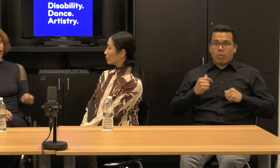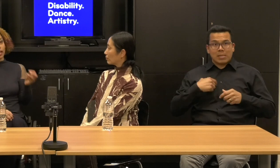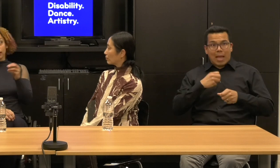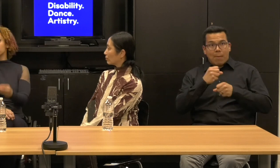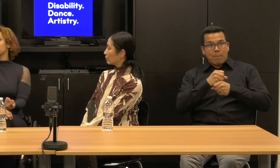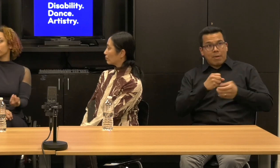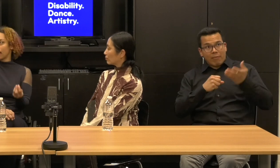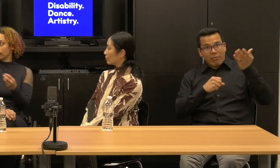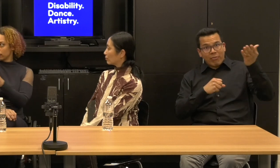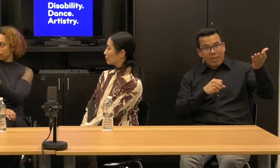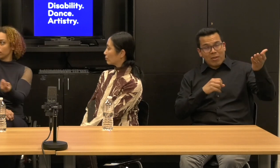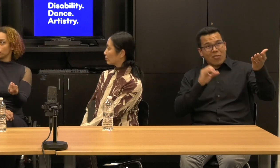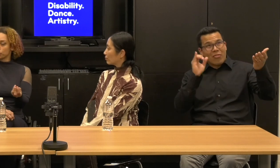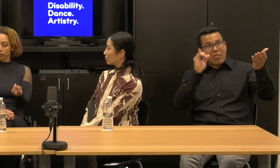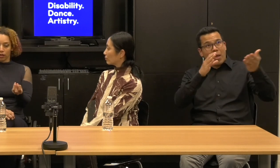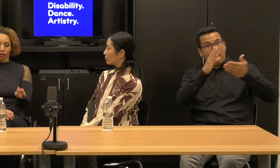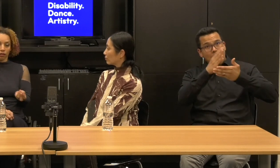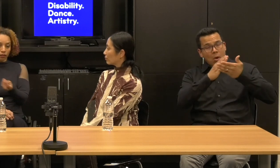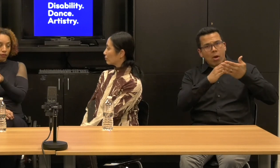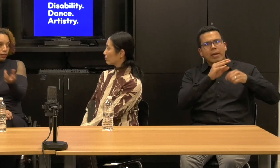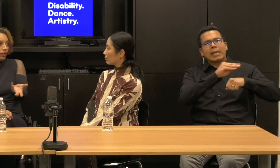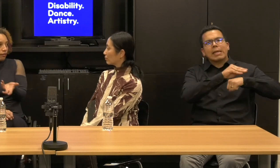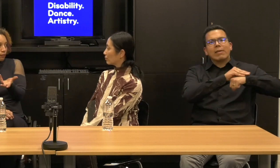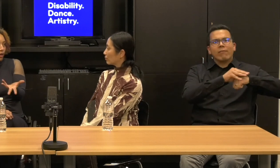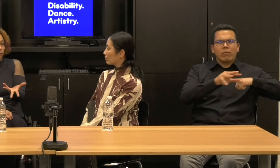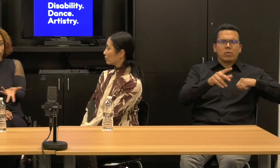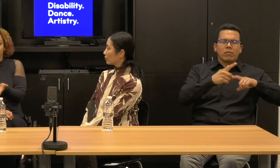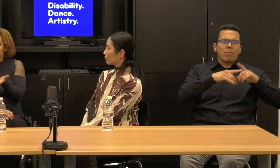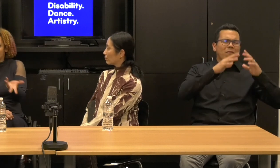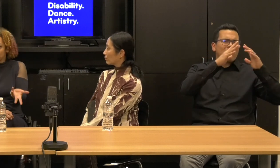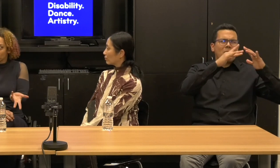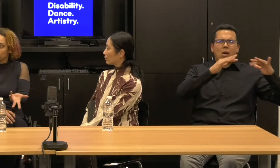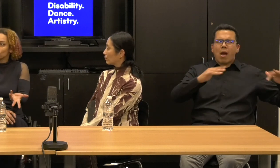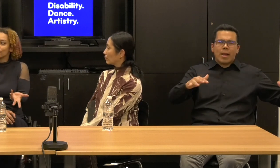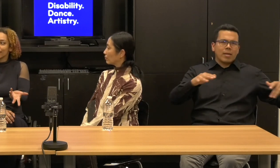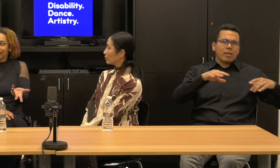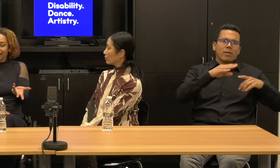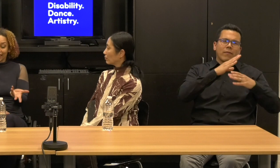there is in fact influenced by a variety of impairment than repairment cultures.